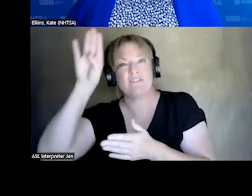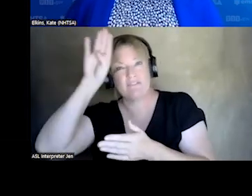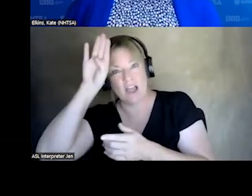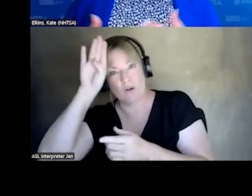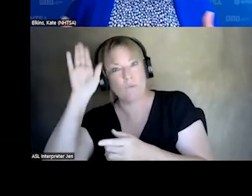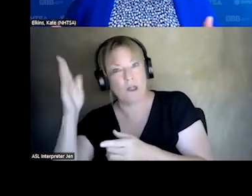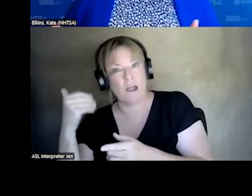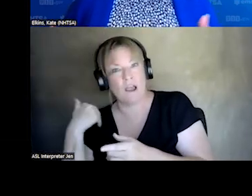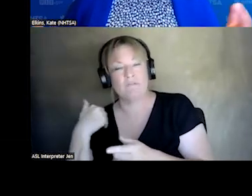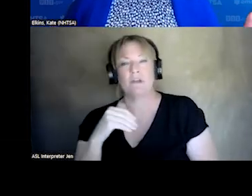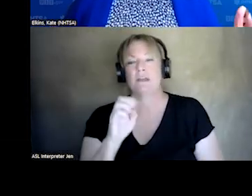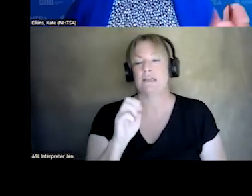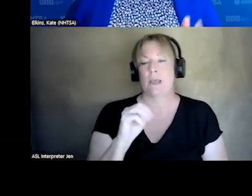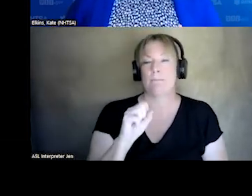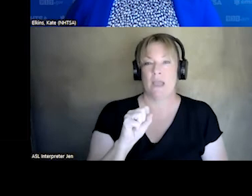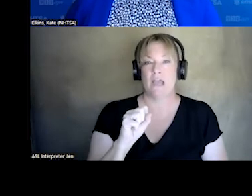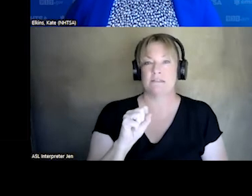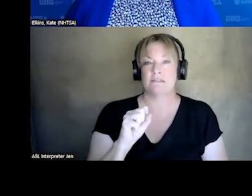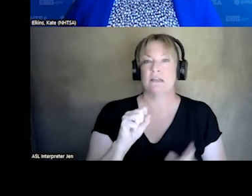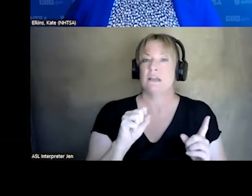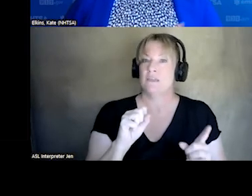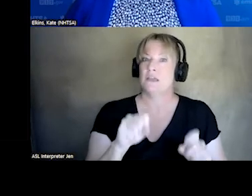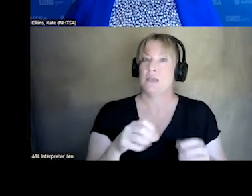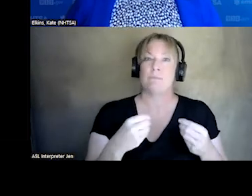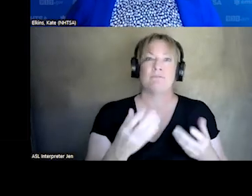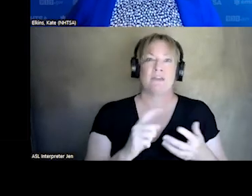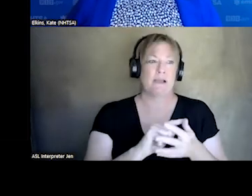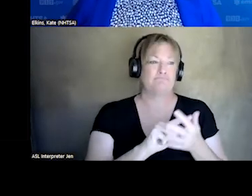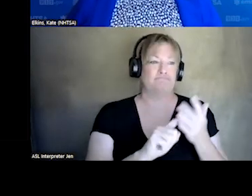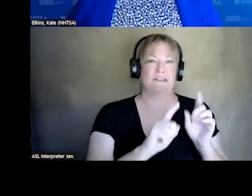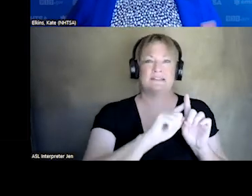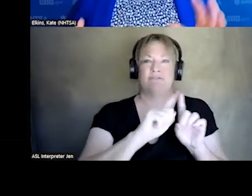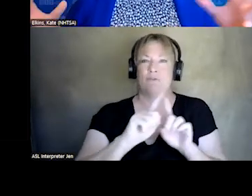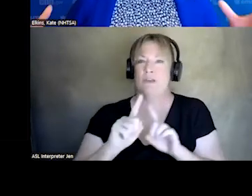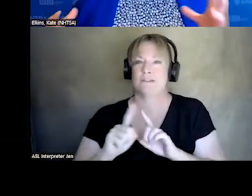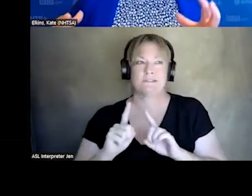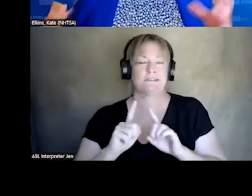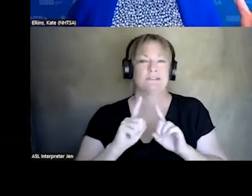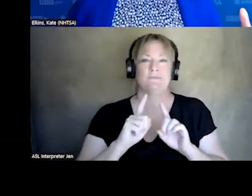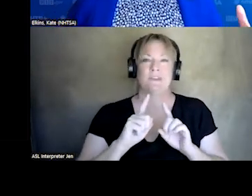EMS AS, DAN MENTIONED CAN BE PROVIDED BY DIFFERENT CONTEXT, OR DELIVERY MODELS.